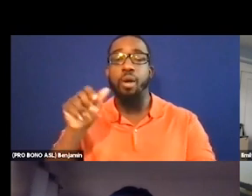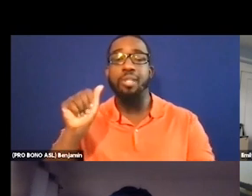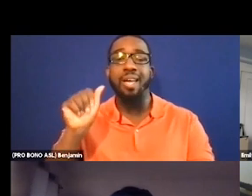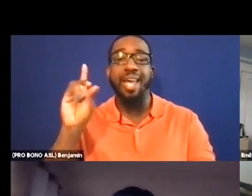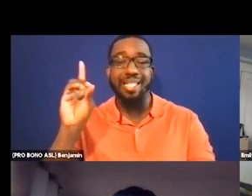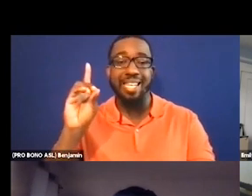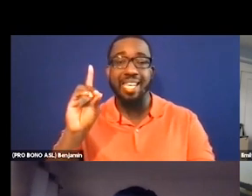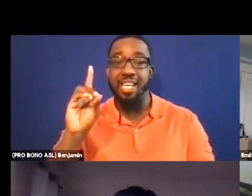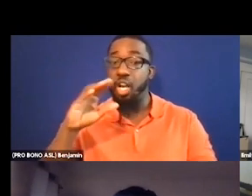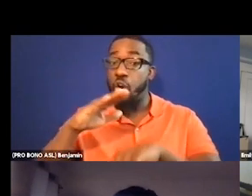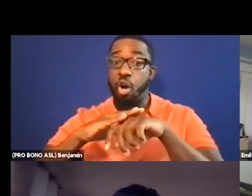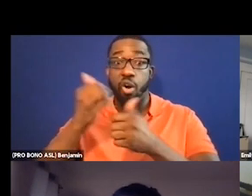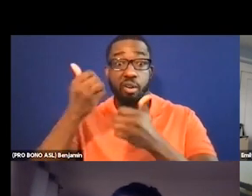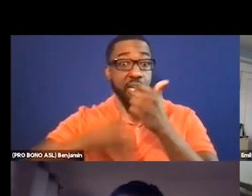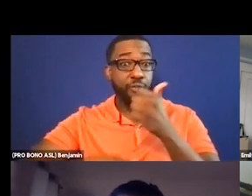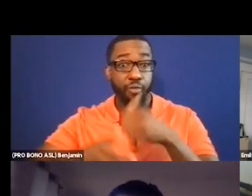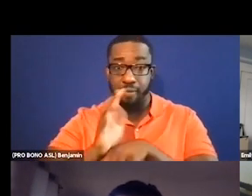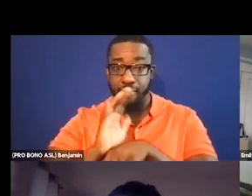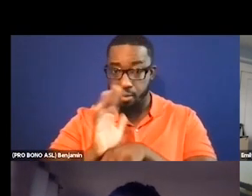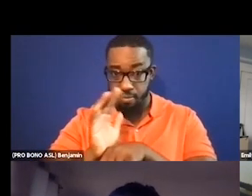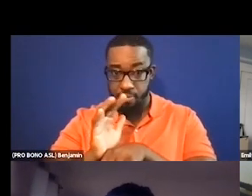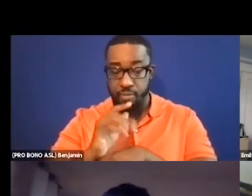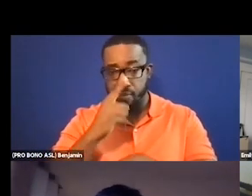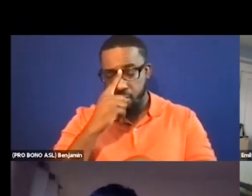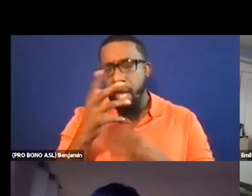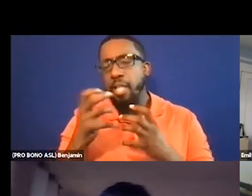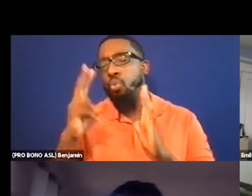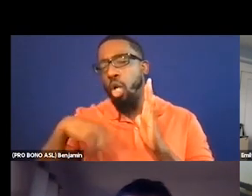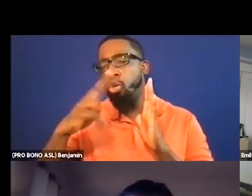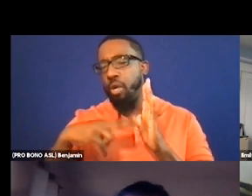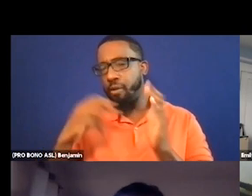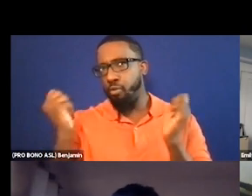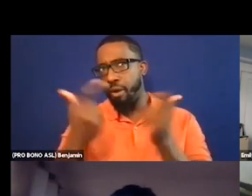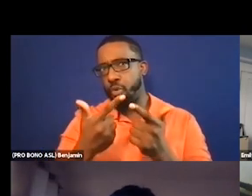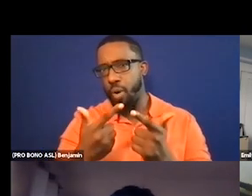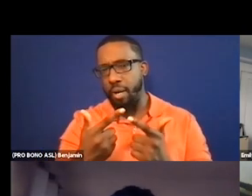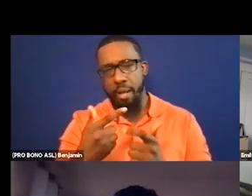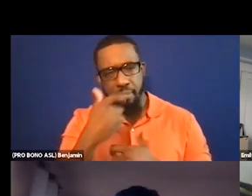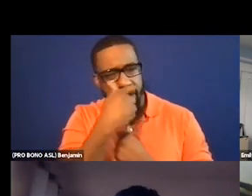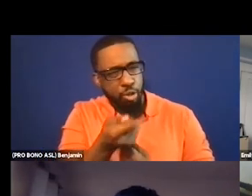And I just wanted to read this for everybody because I think this is really interesting in some ways like this